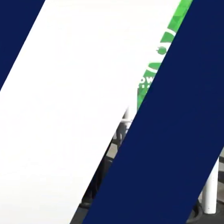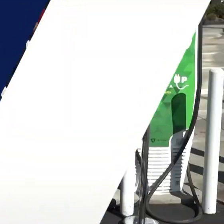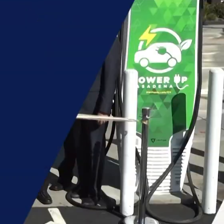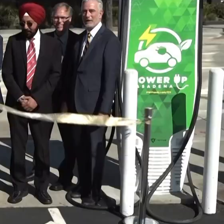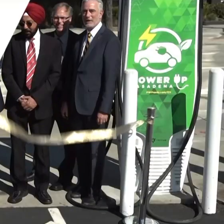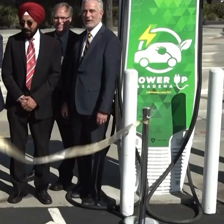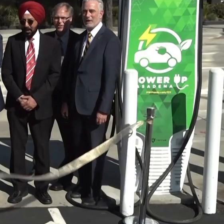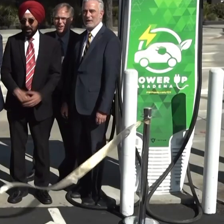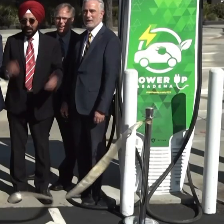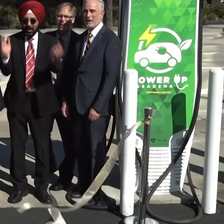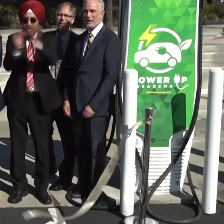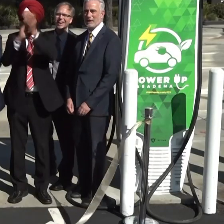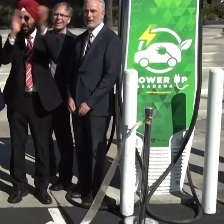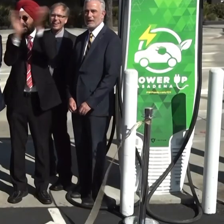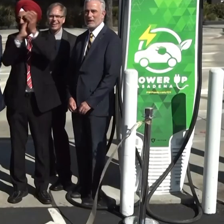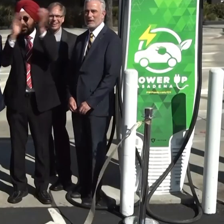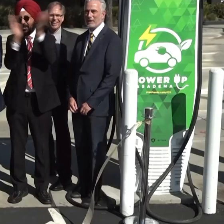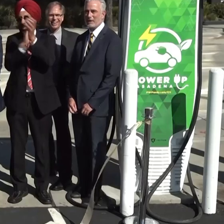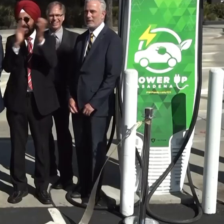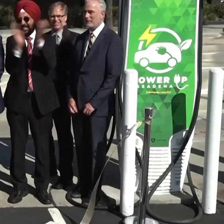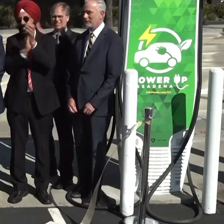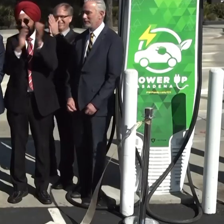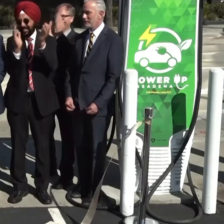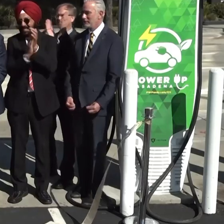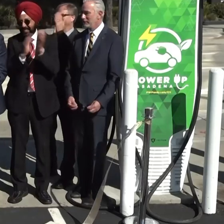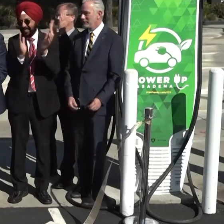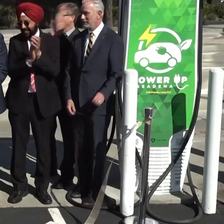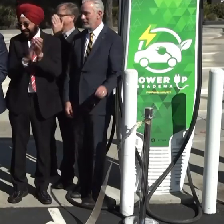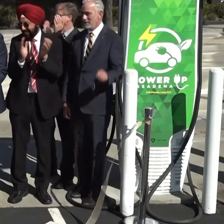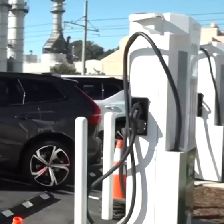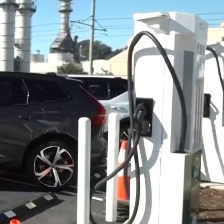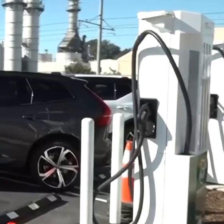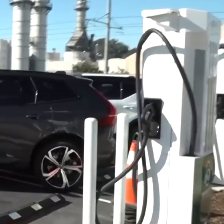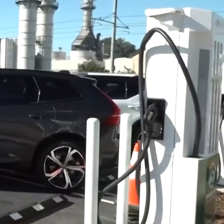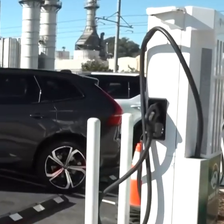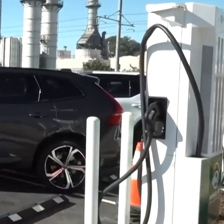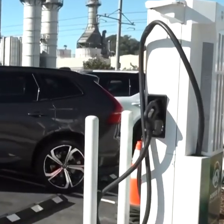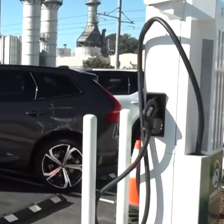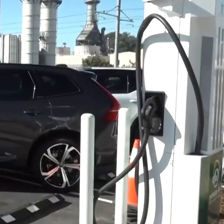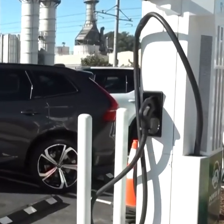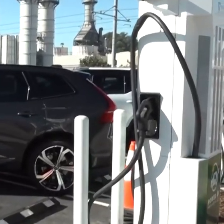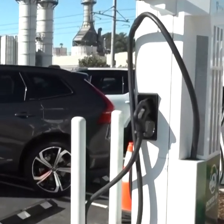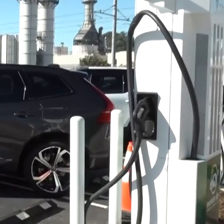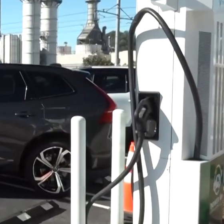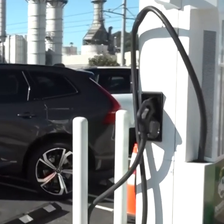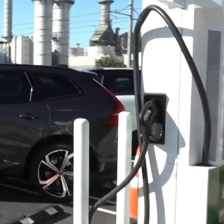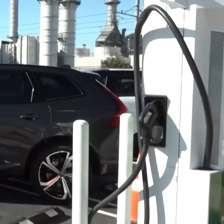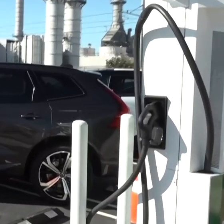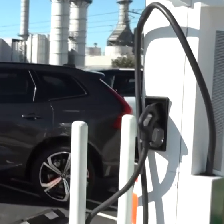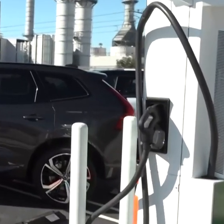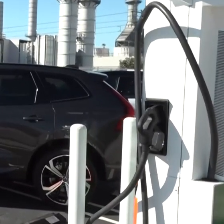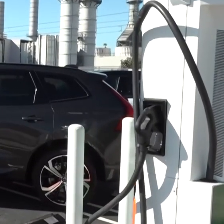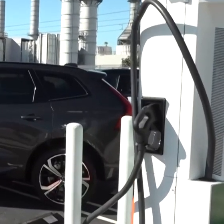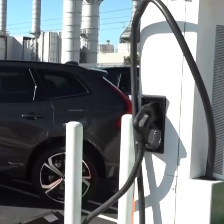looking to contribute to a greener future to stem the effects of climate change pasadena installed a second